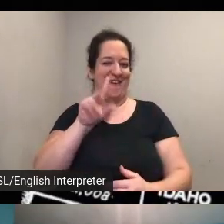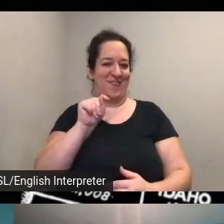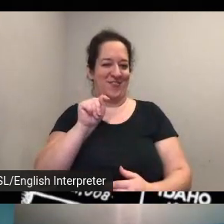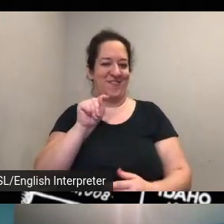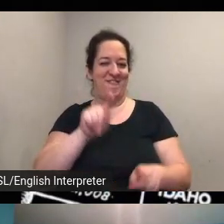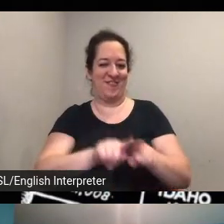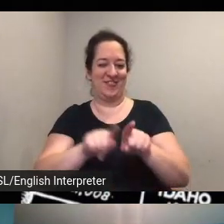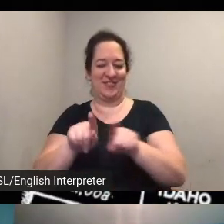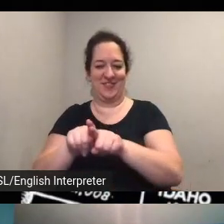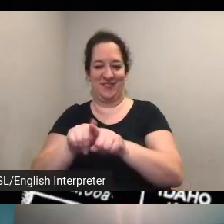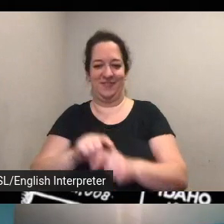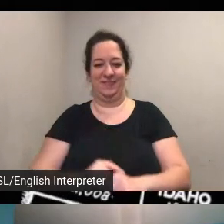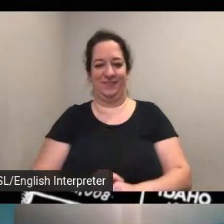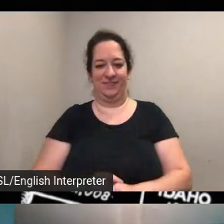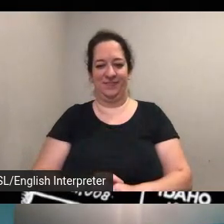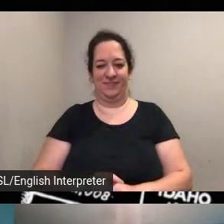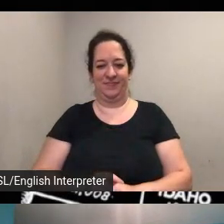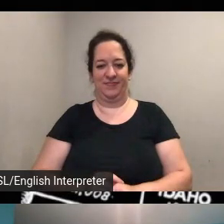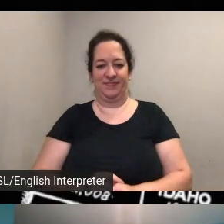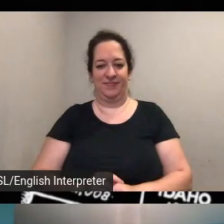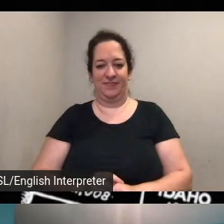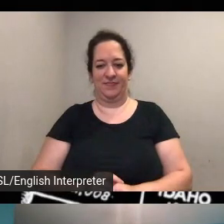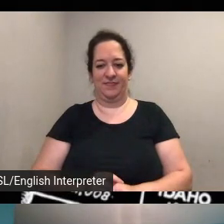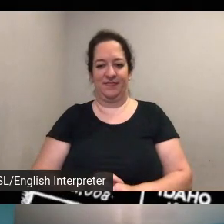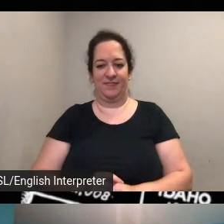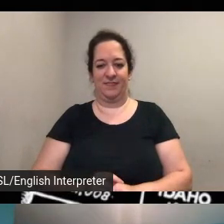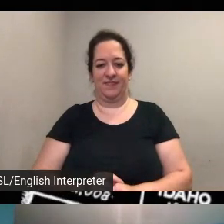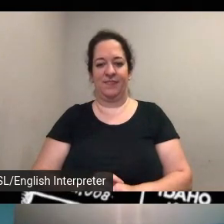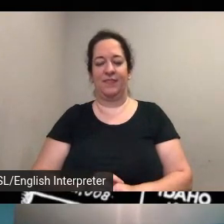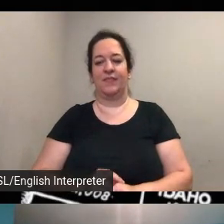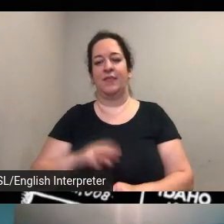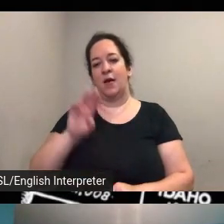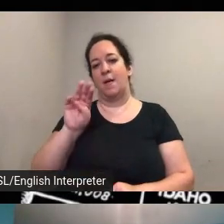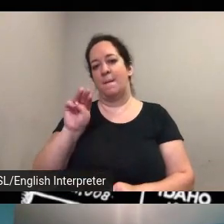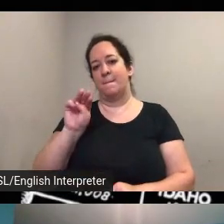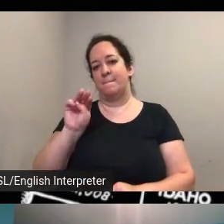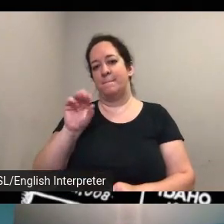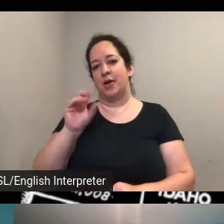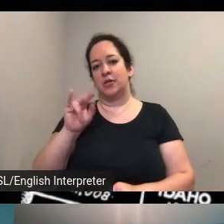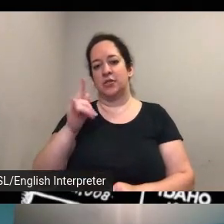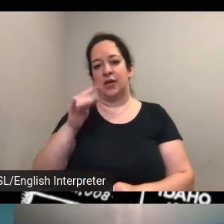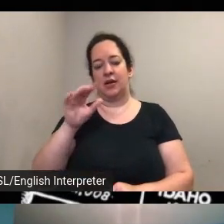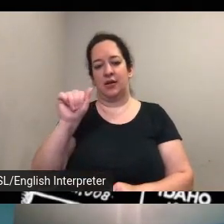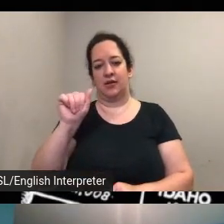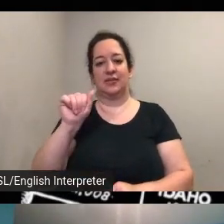and let's see we've also got montana state house recommended jeanette rankin